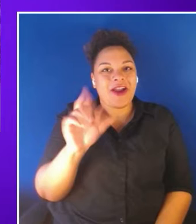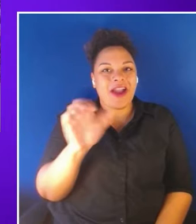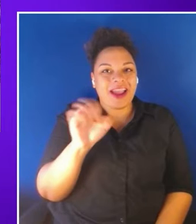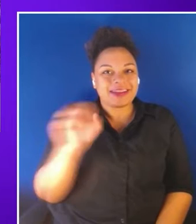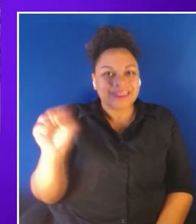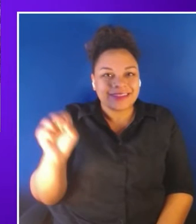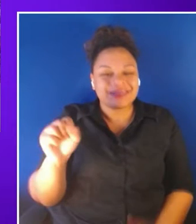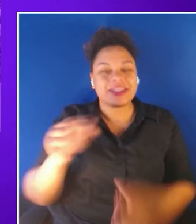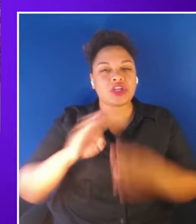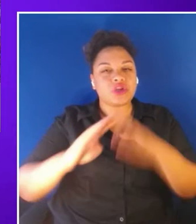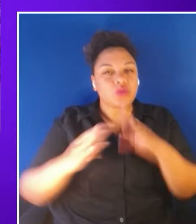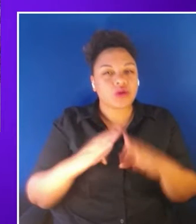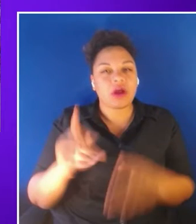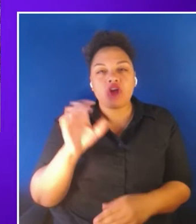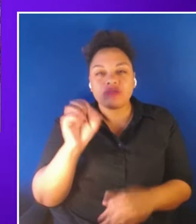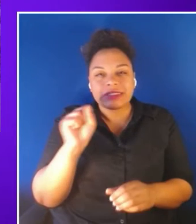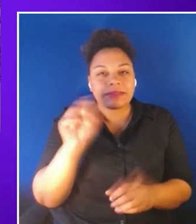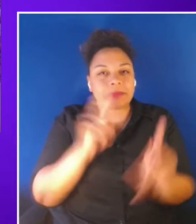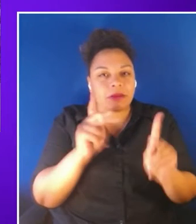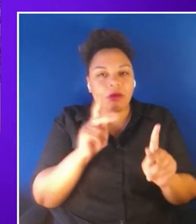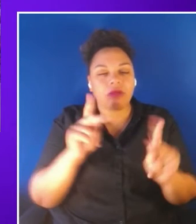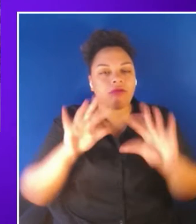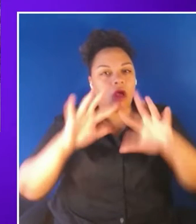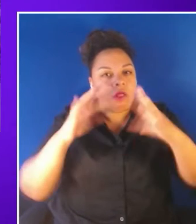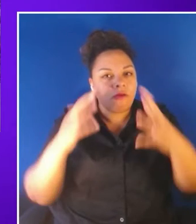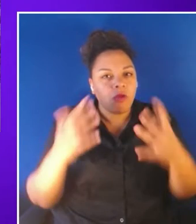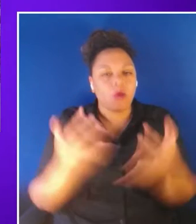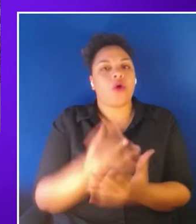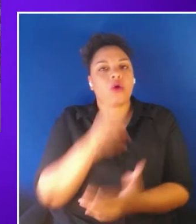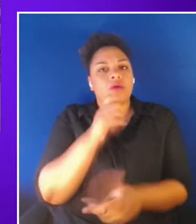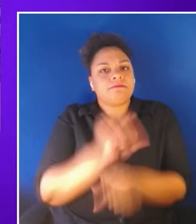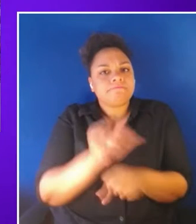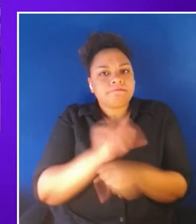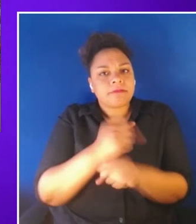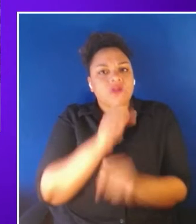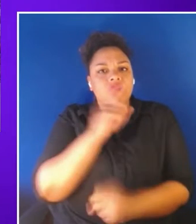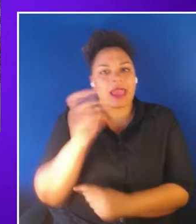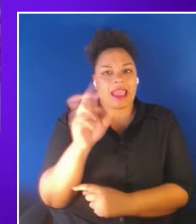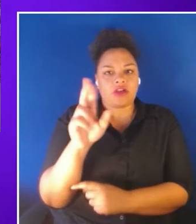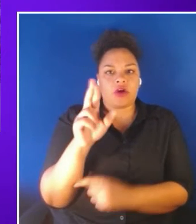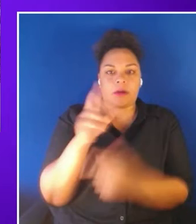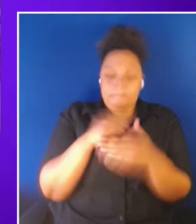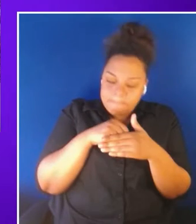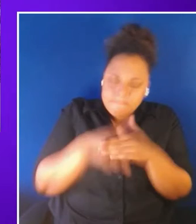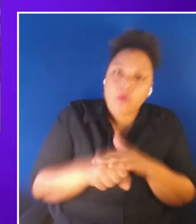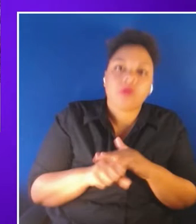of people globally who are working to ensure that XR is born accessible and that it enables people